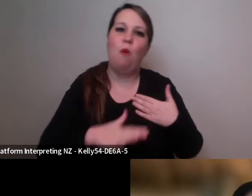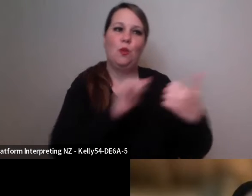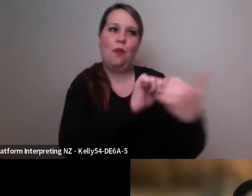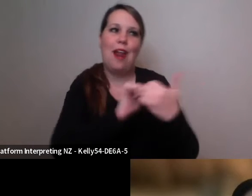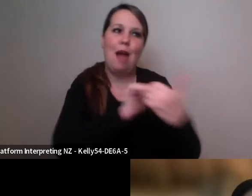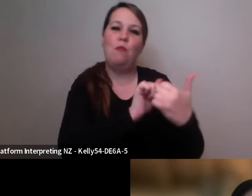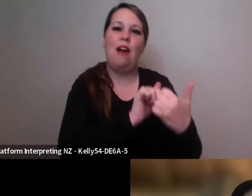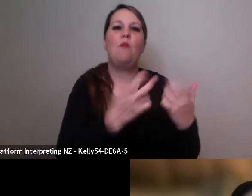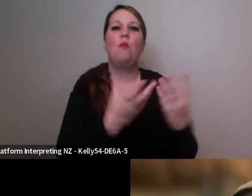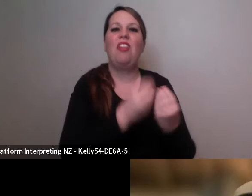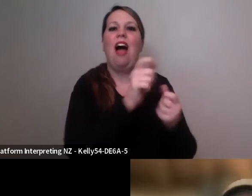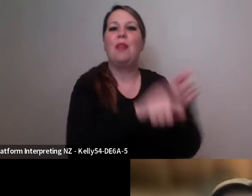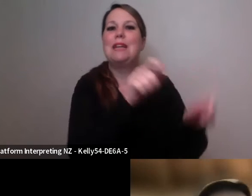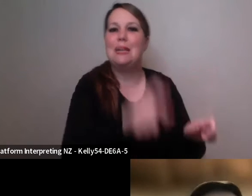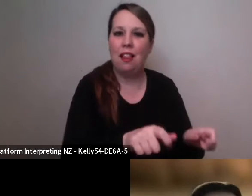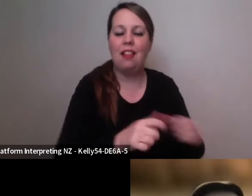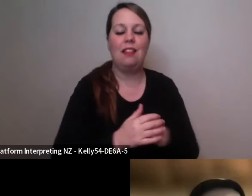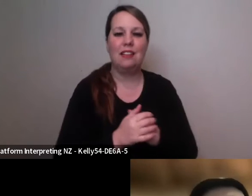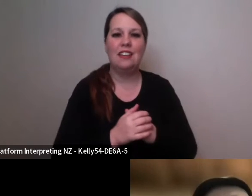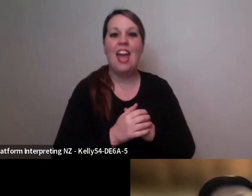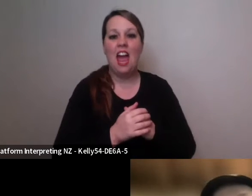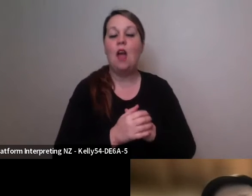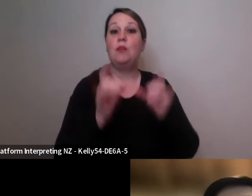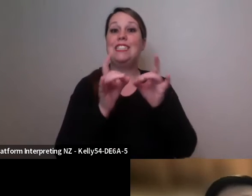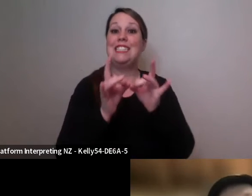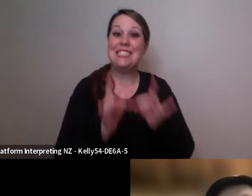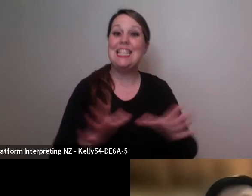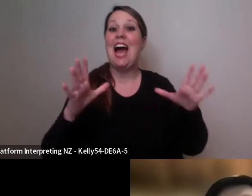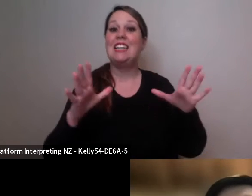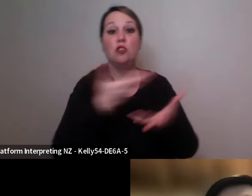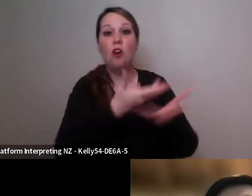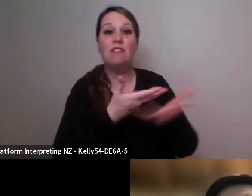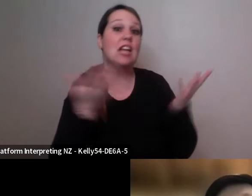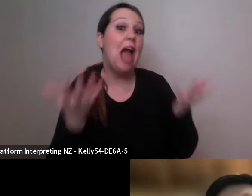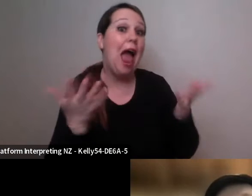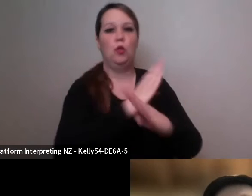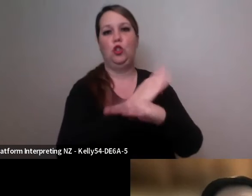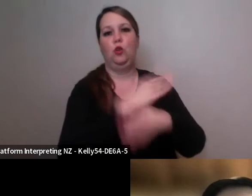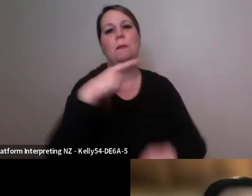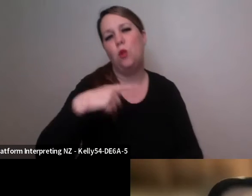but we started off obviously through Zoom because of Covid, just having conversations about our life